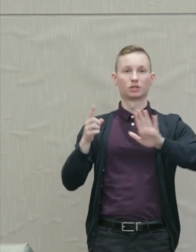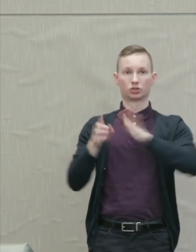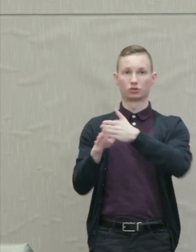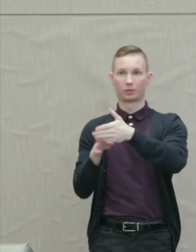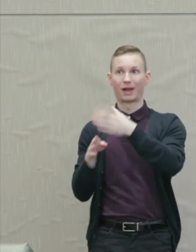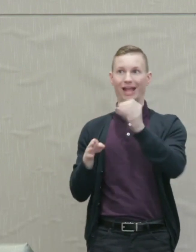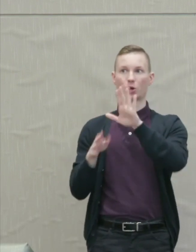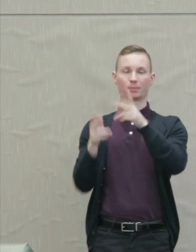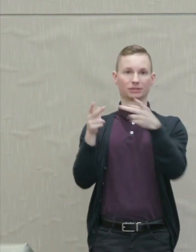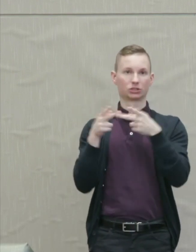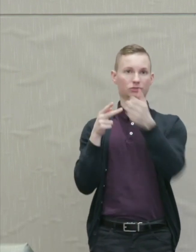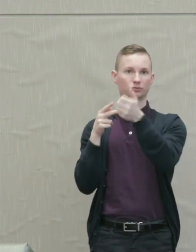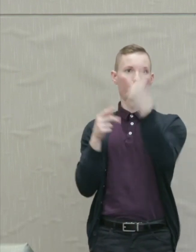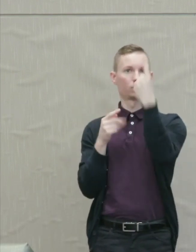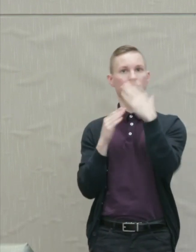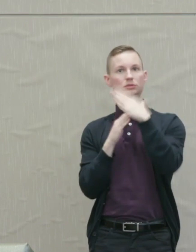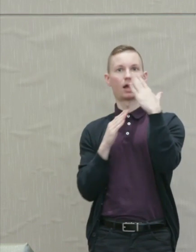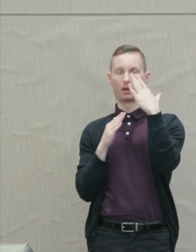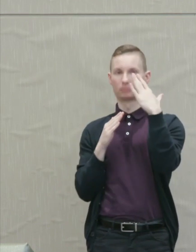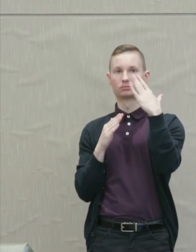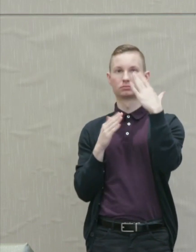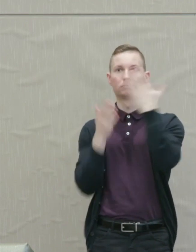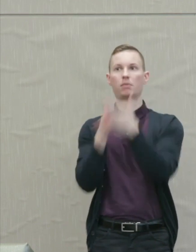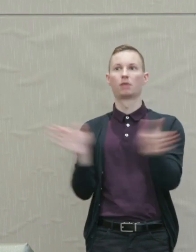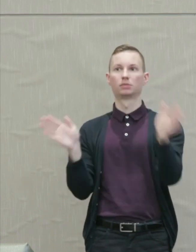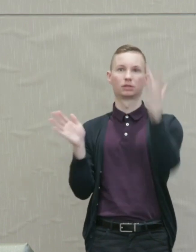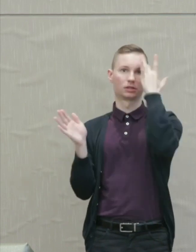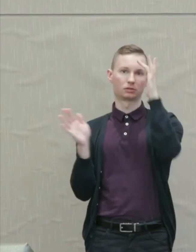position as one of the great public intellectuals of our time.